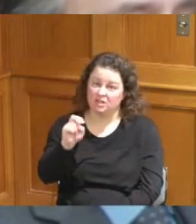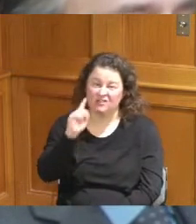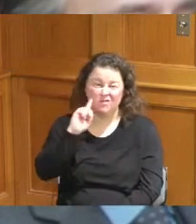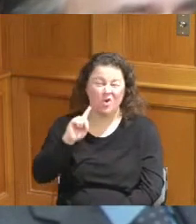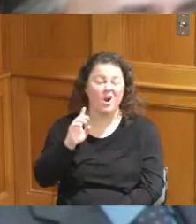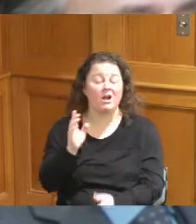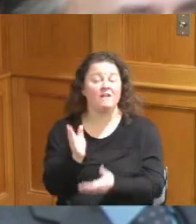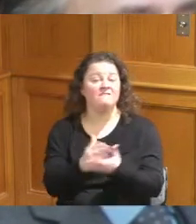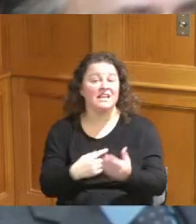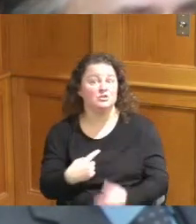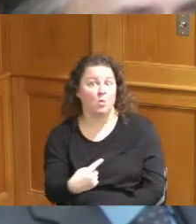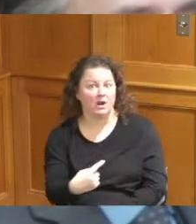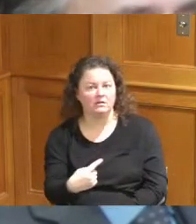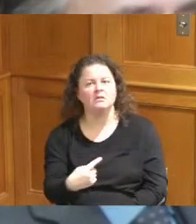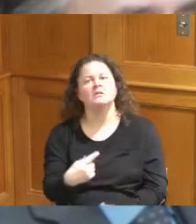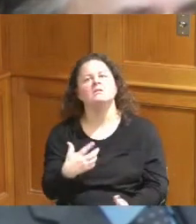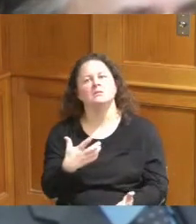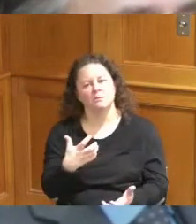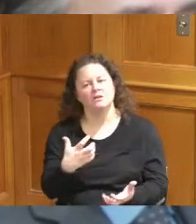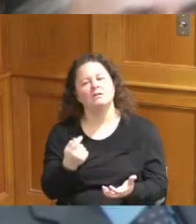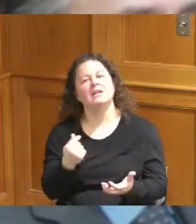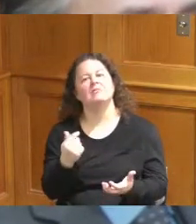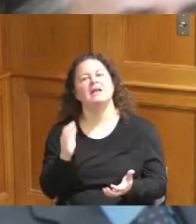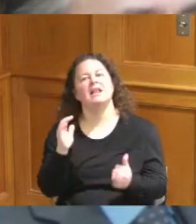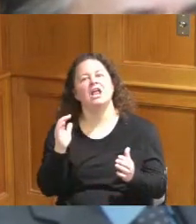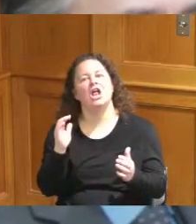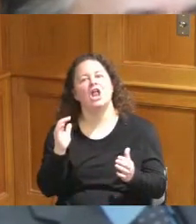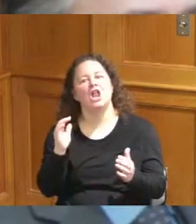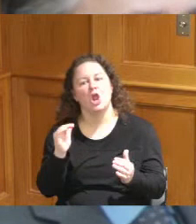get that down a little bit lower I'm working with the city to try to compress the number